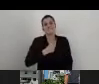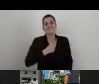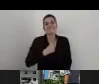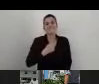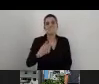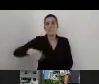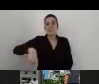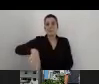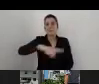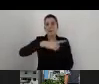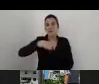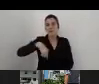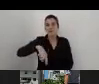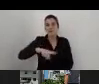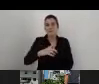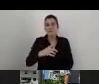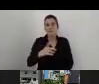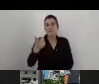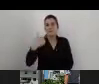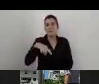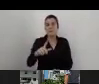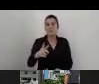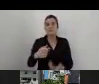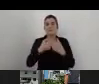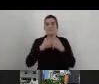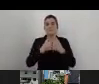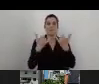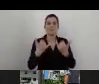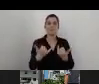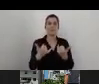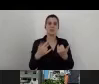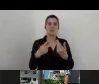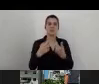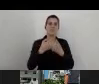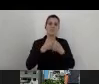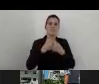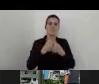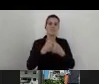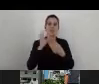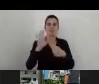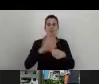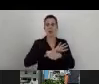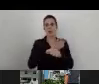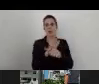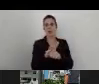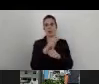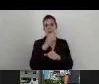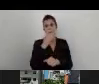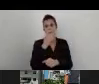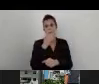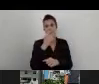confronting with the challenges that the coronavirus crisis is bringing.